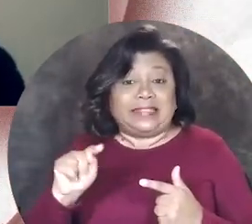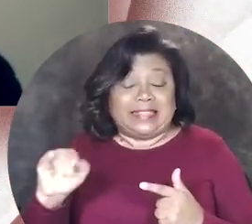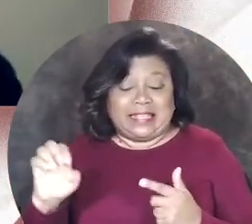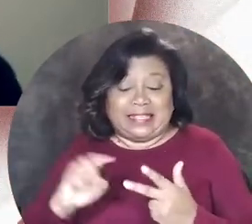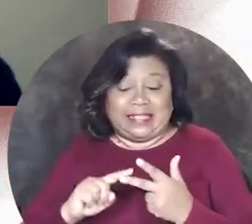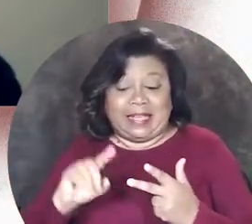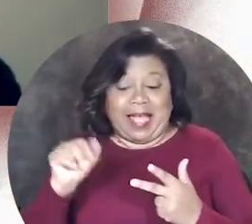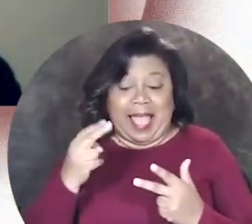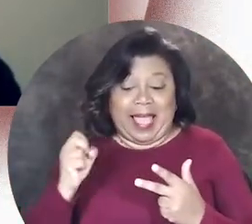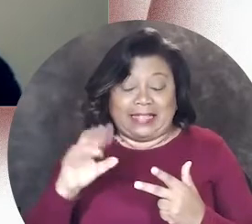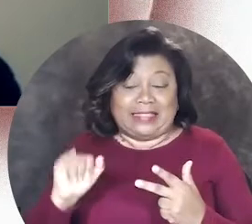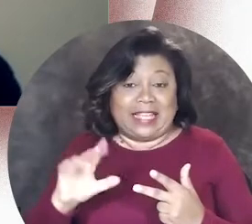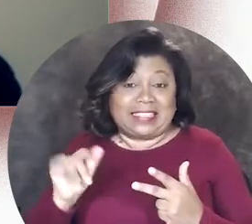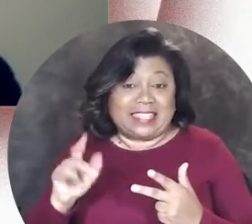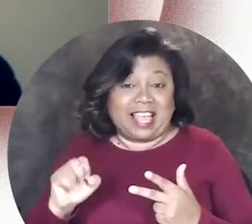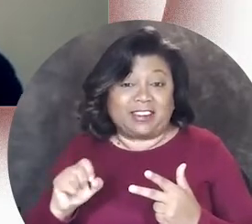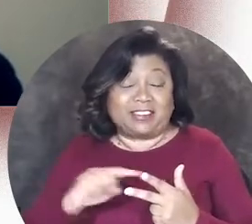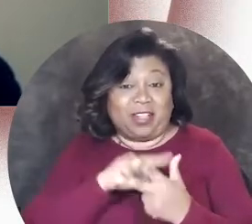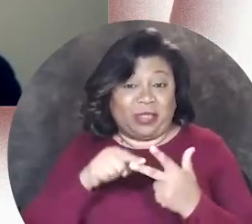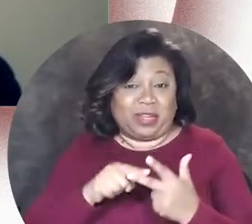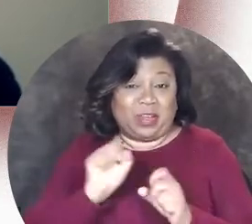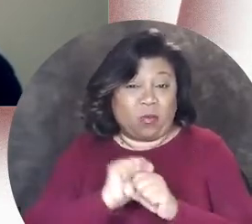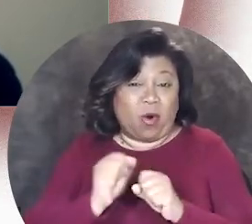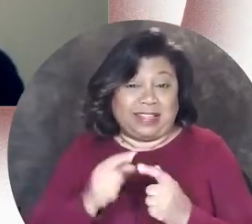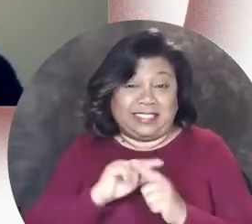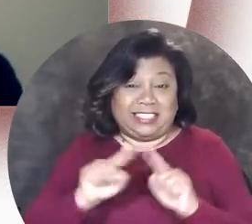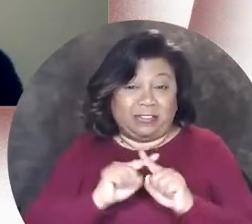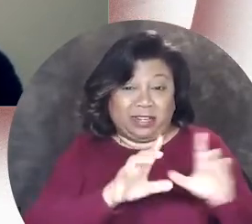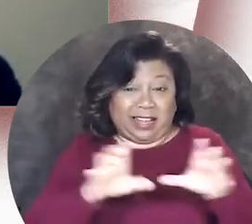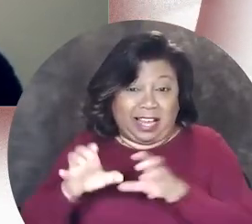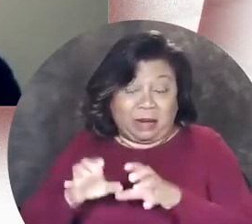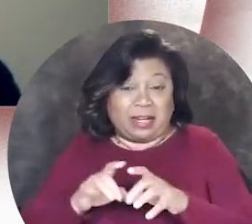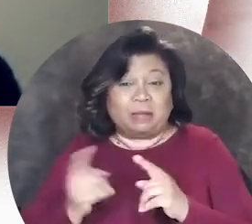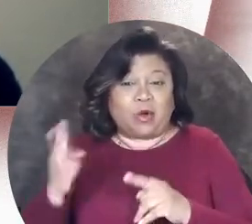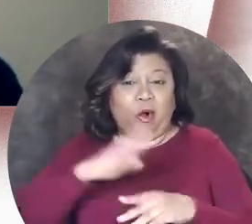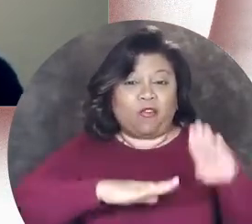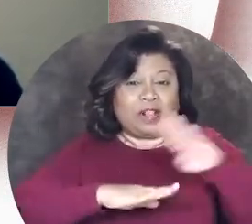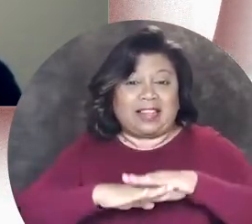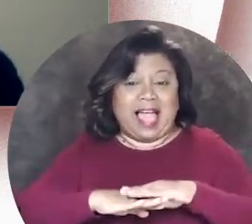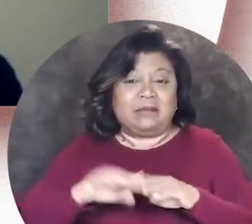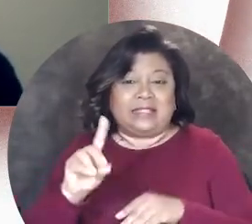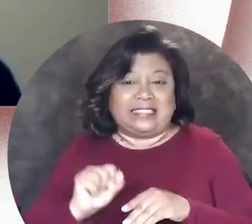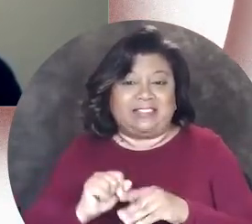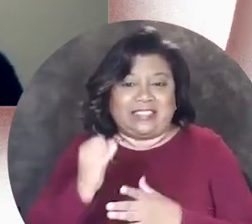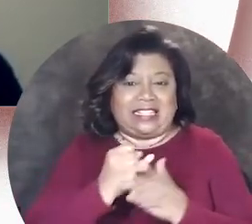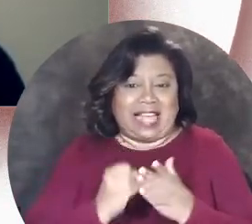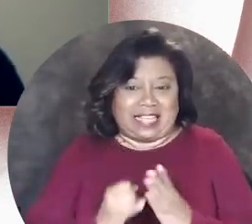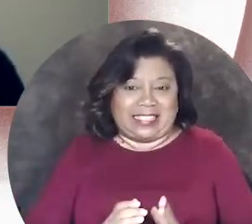artists who work in widely different mediums yet overlap in regards to disability aesthetics